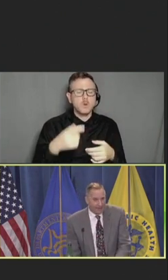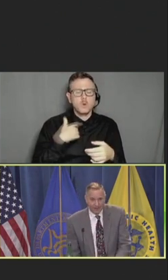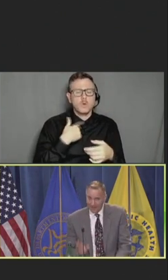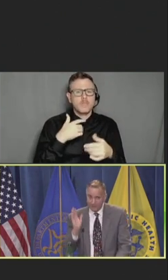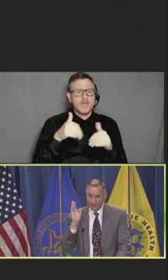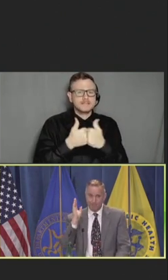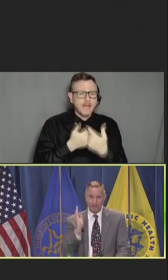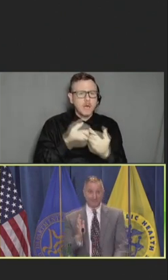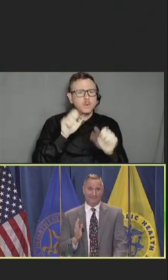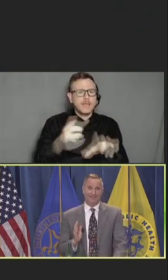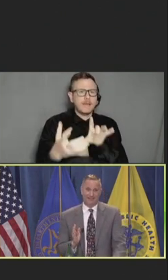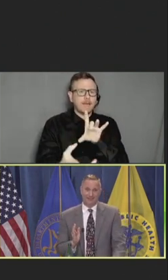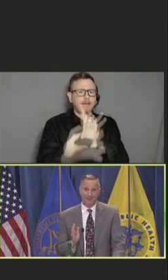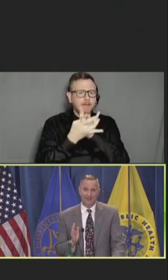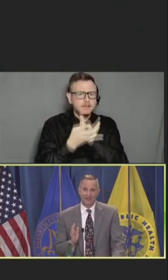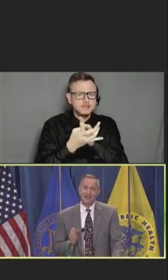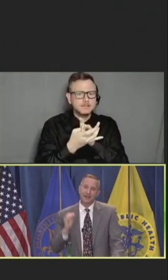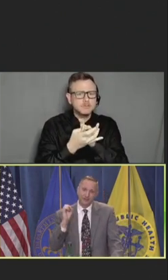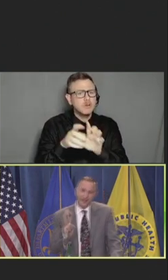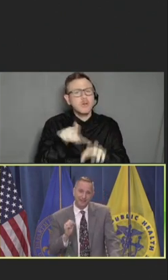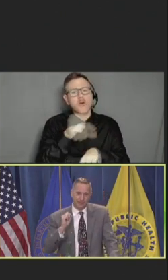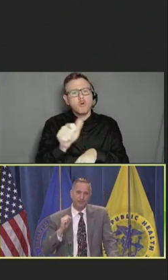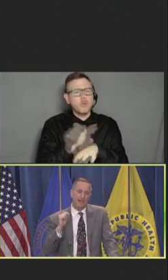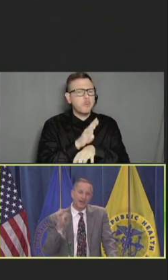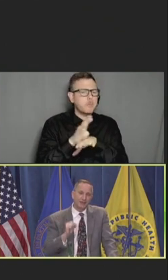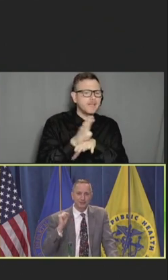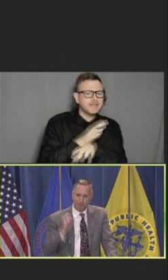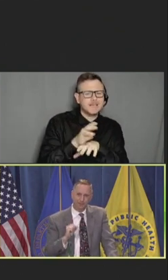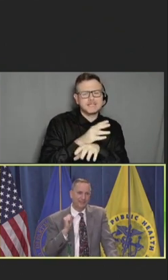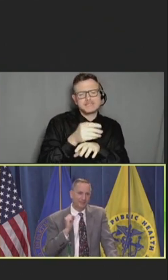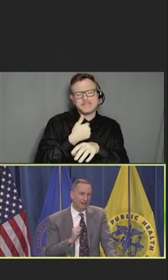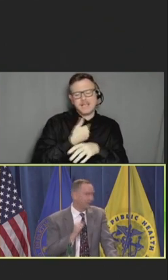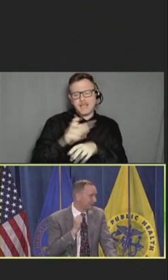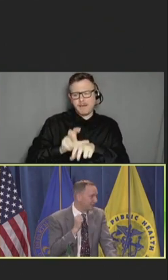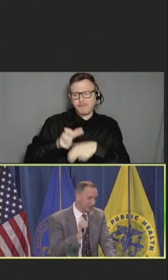Every other business sector collectively puts hundreds of billions of dollars into social